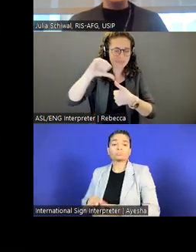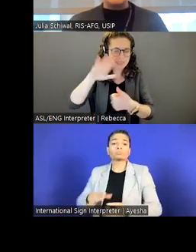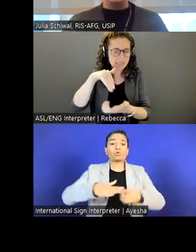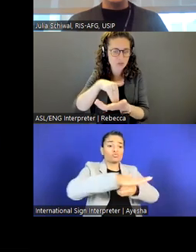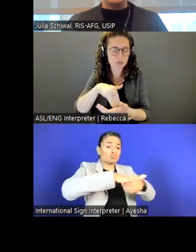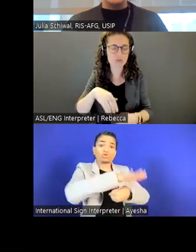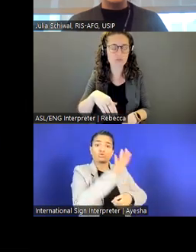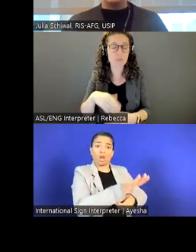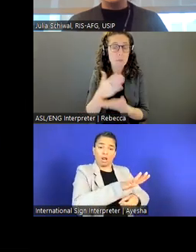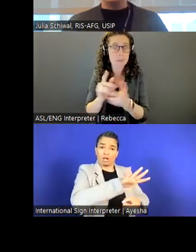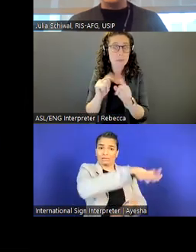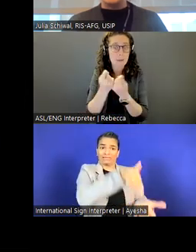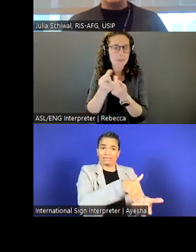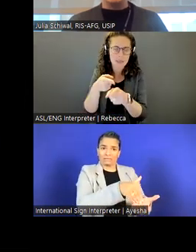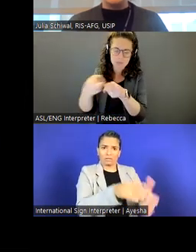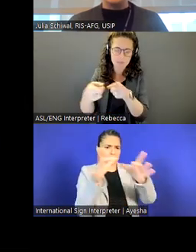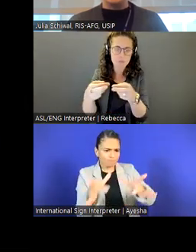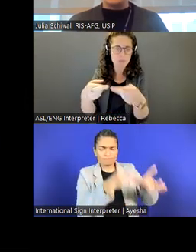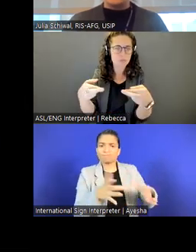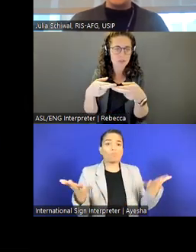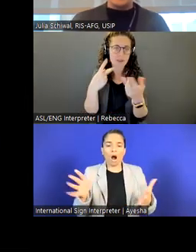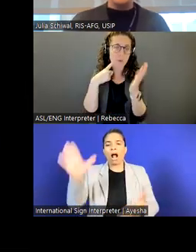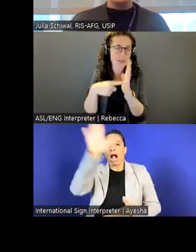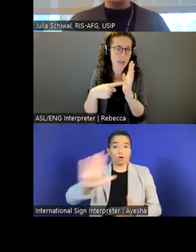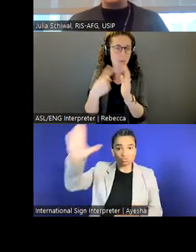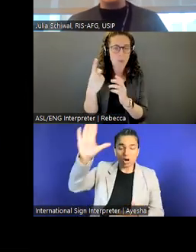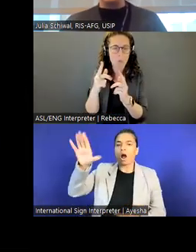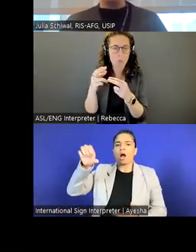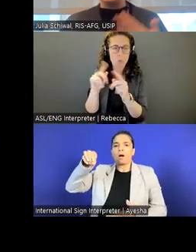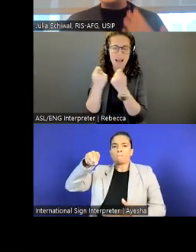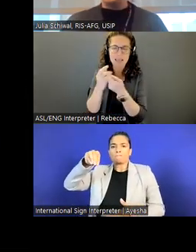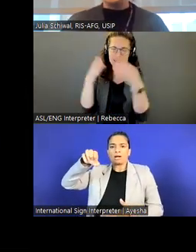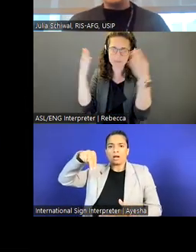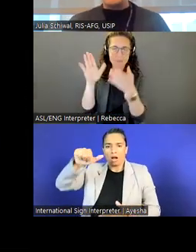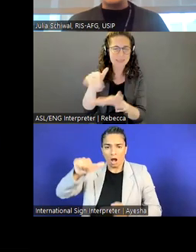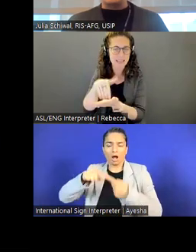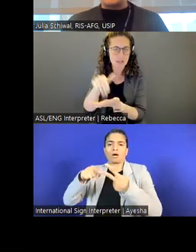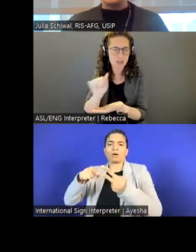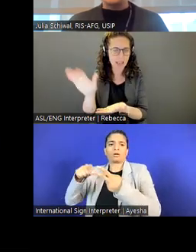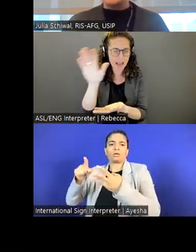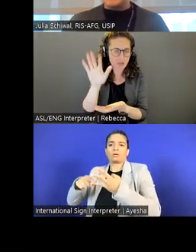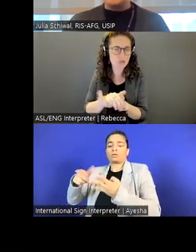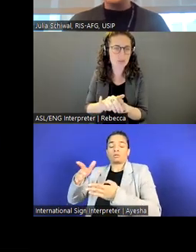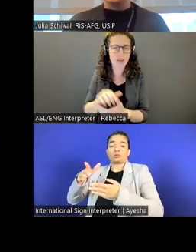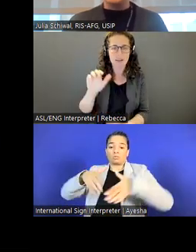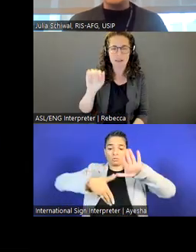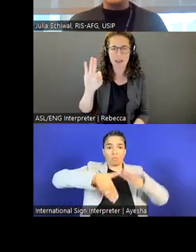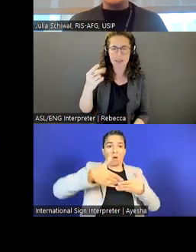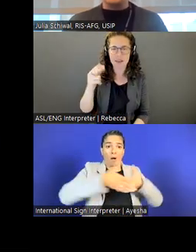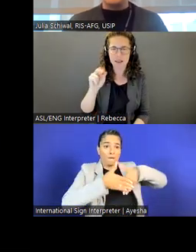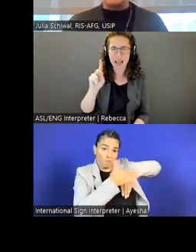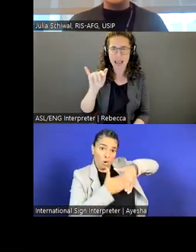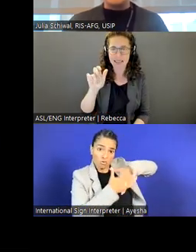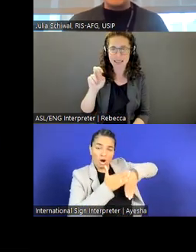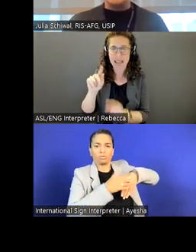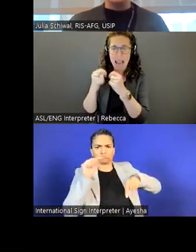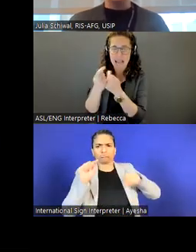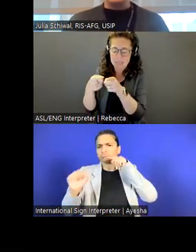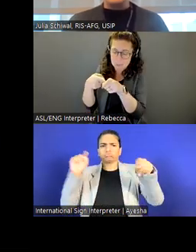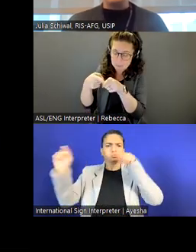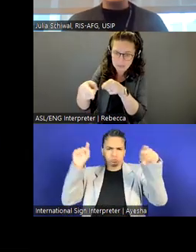Inside the same center we have the Afghanistan team, which is focused on Afghanistan.